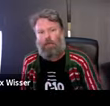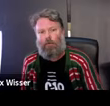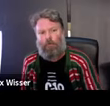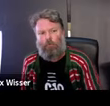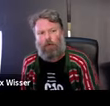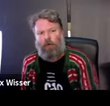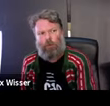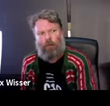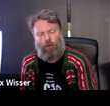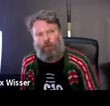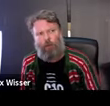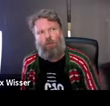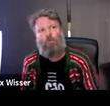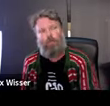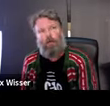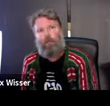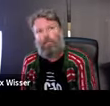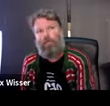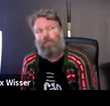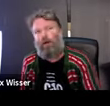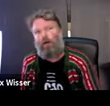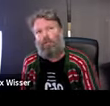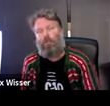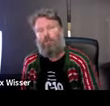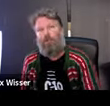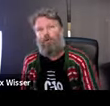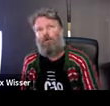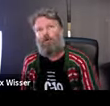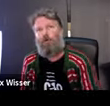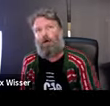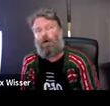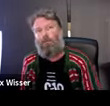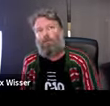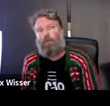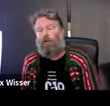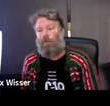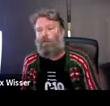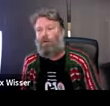and the optimistic potentials we were throwing around. What I thought was basically the artists were, you know, they were nervous and they